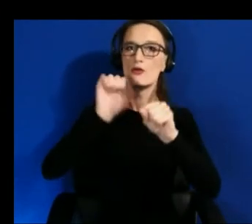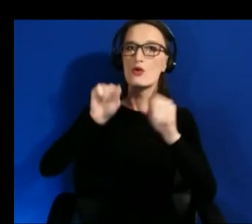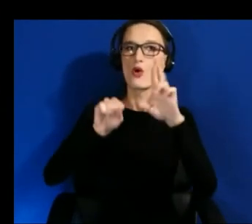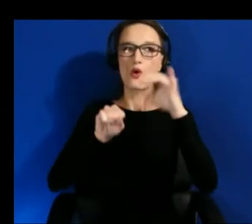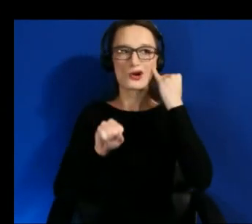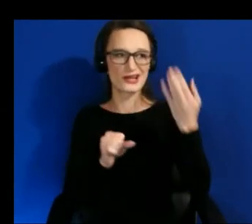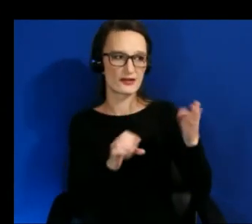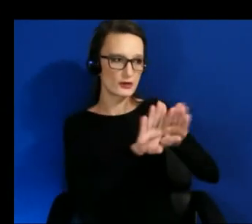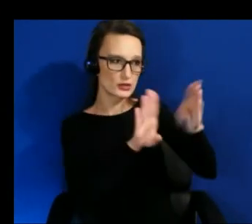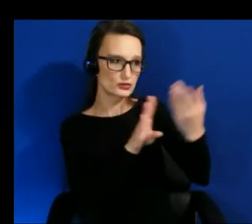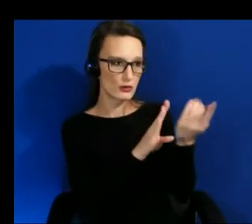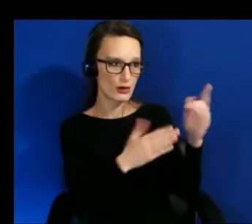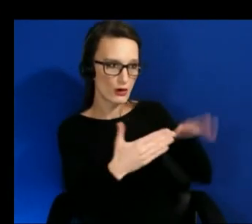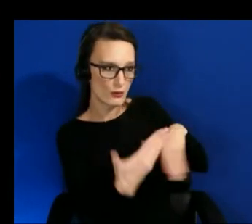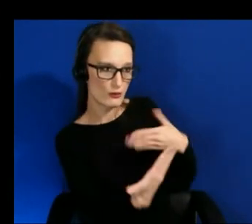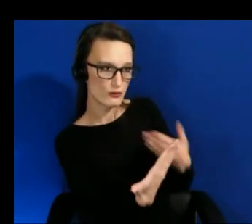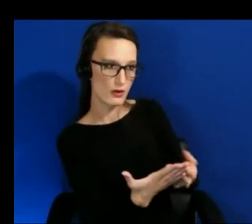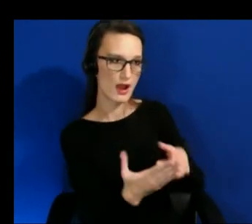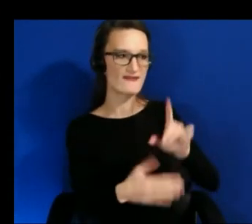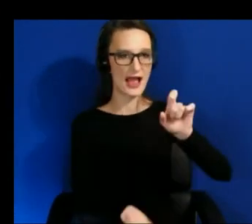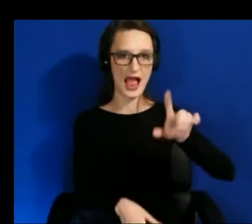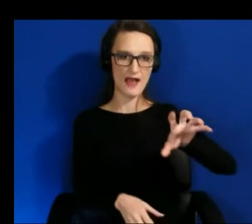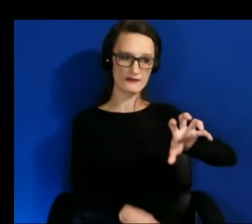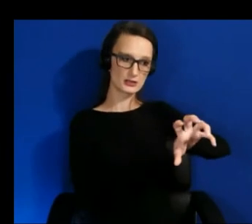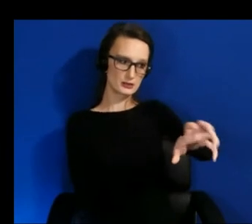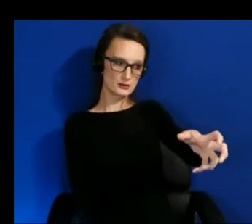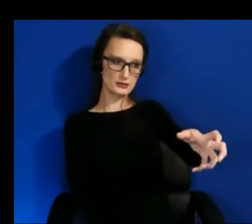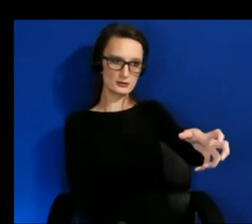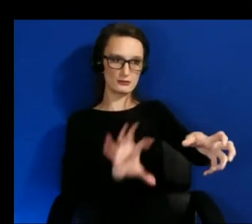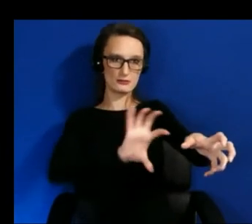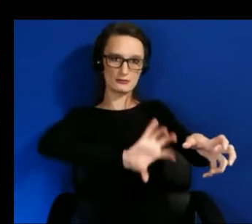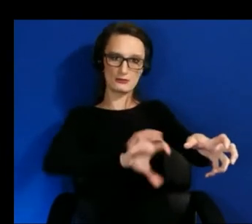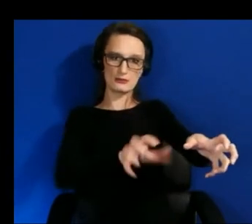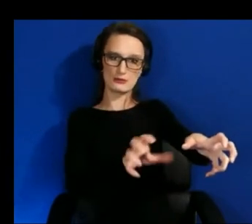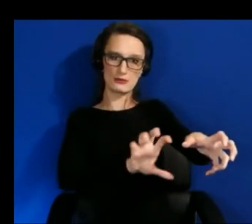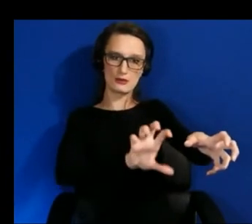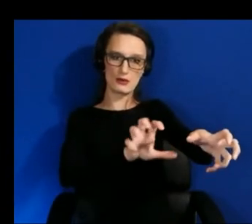hands to like turn this wheel to open a safe uh but that could be a problem for people who might